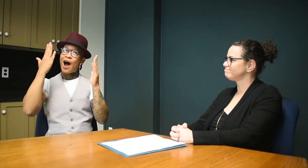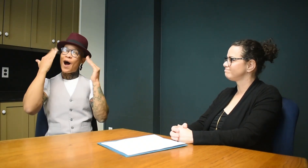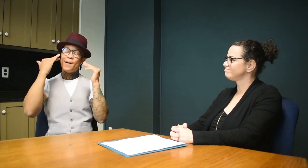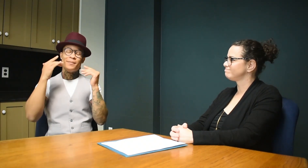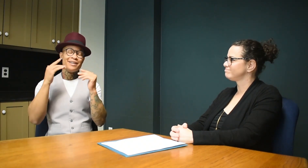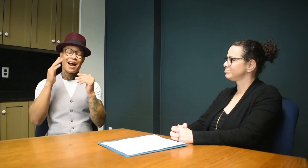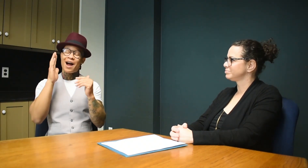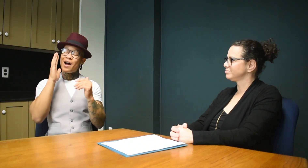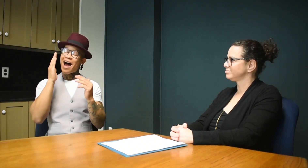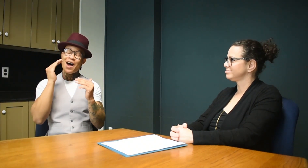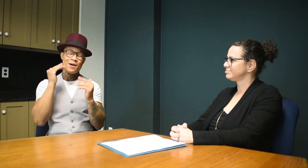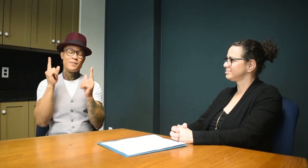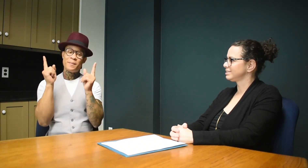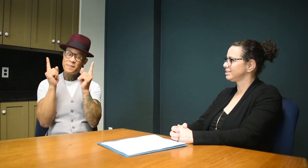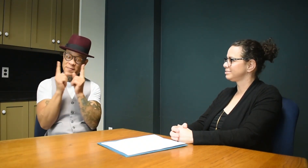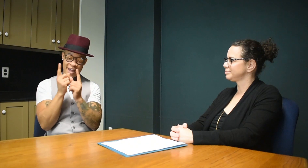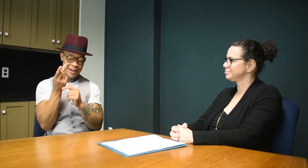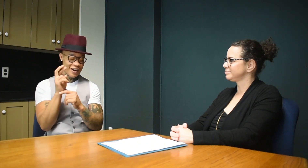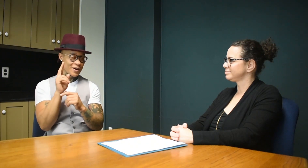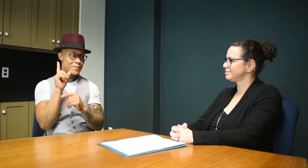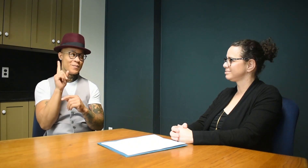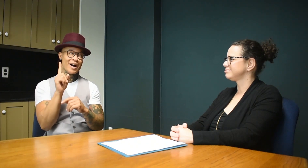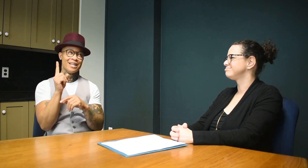I truly hope to meet her one day